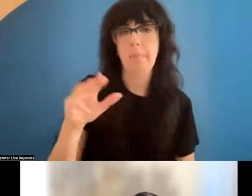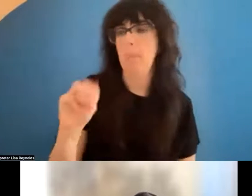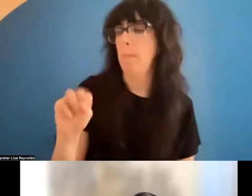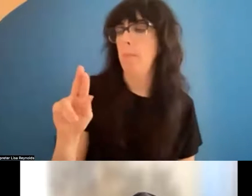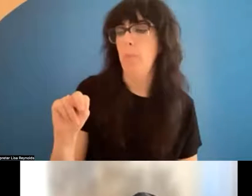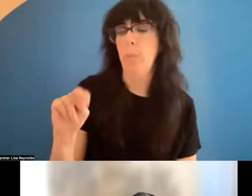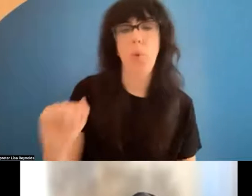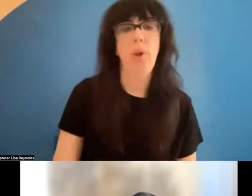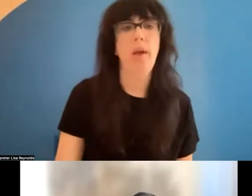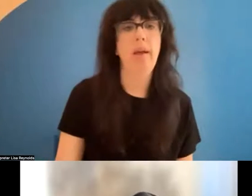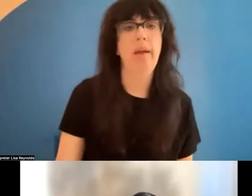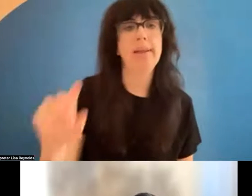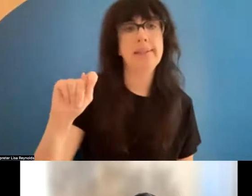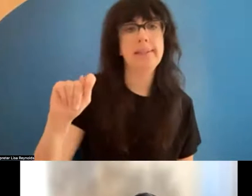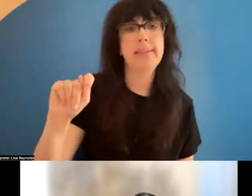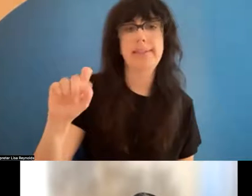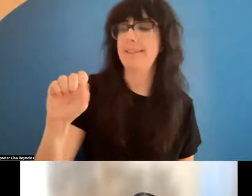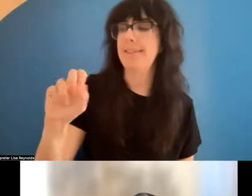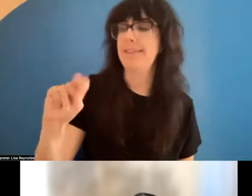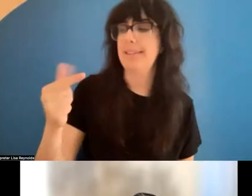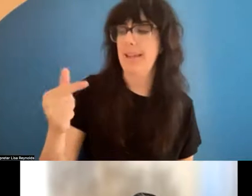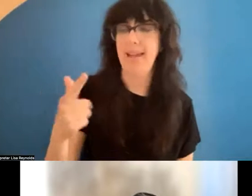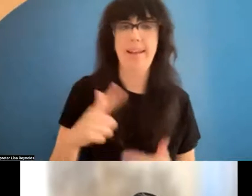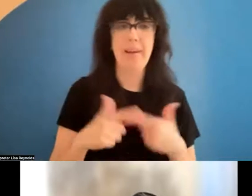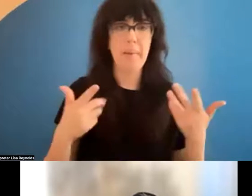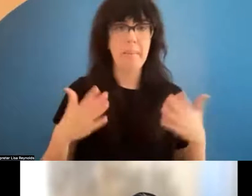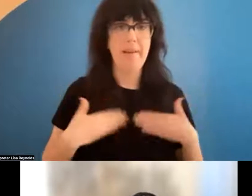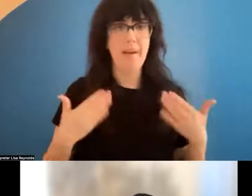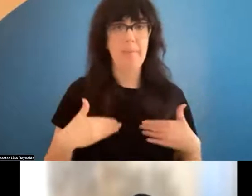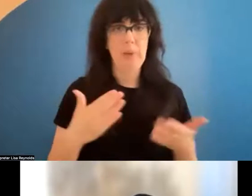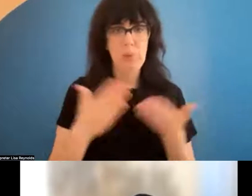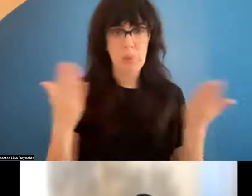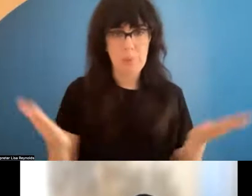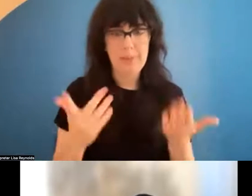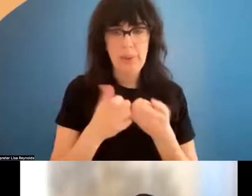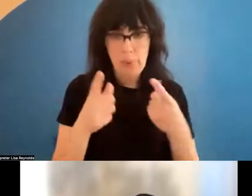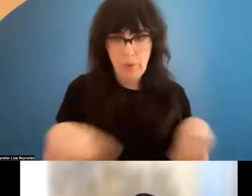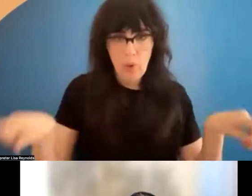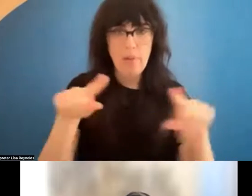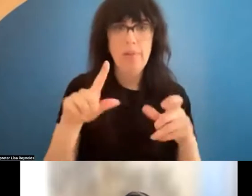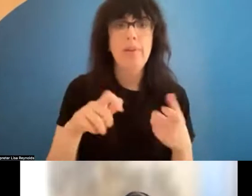, my name is Muna Tseng; I'm very pleased to be here with you all.